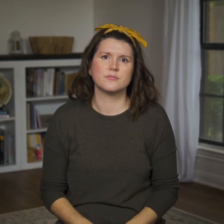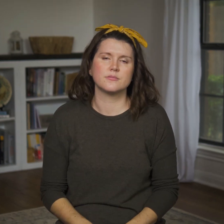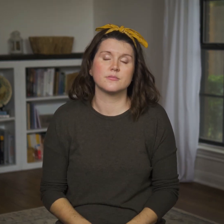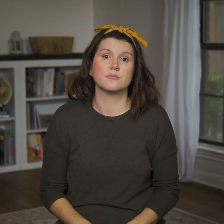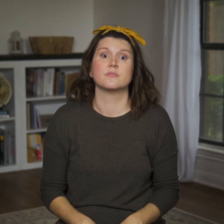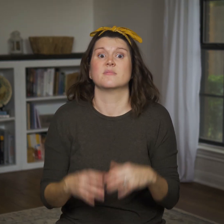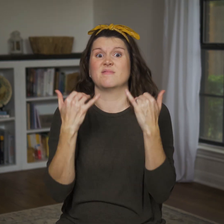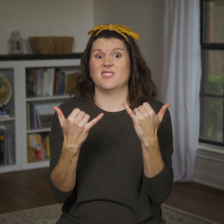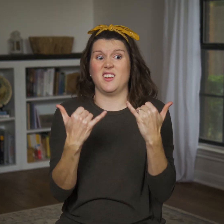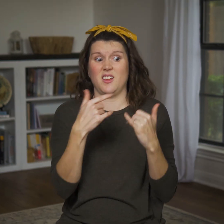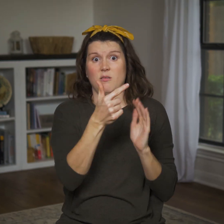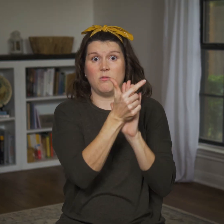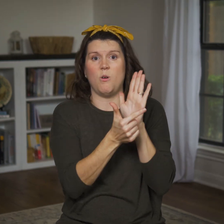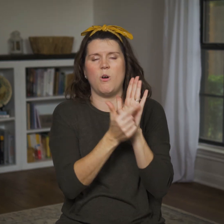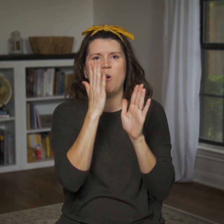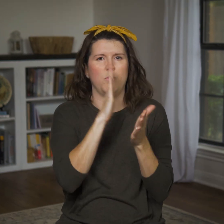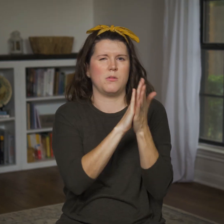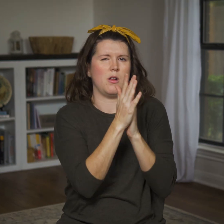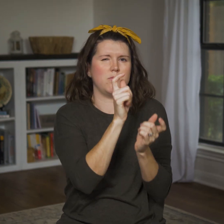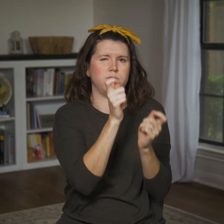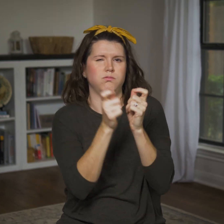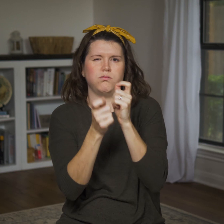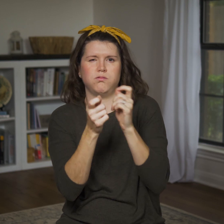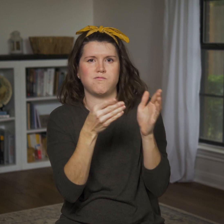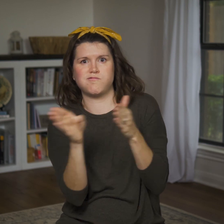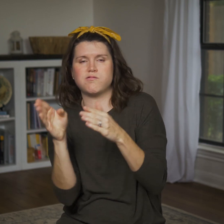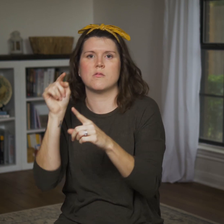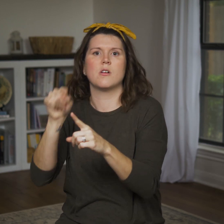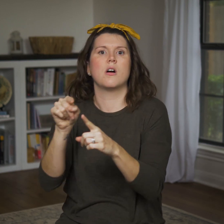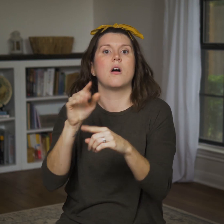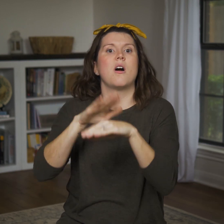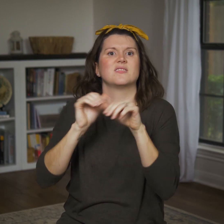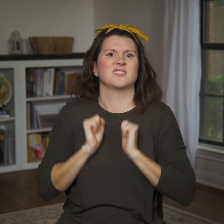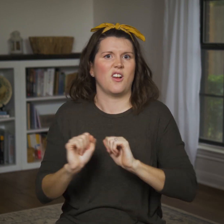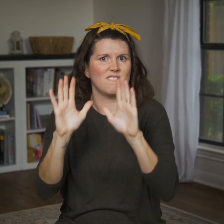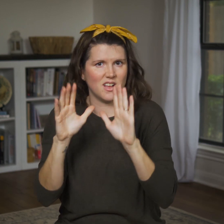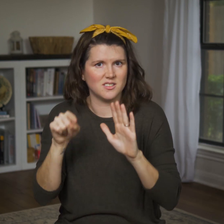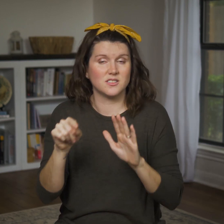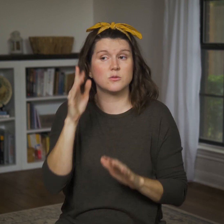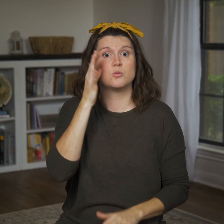There’ll be a major shift in how some laws and sacrifices work